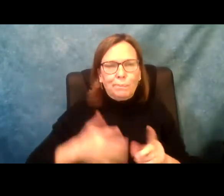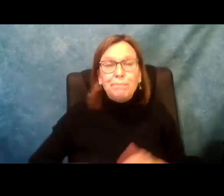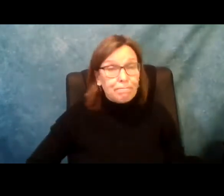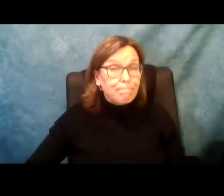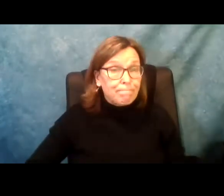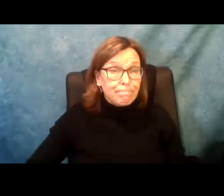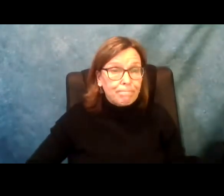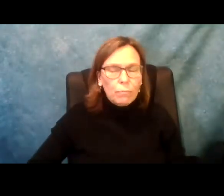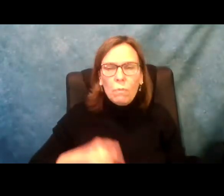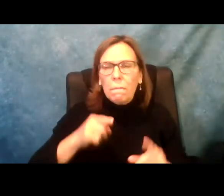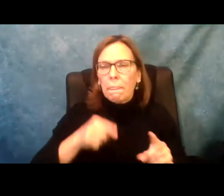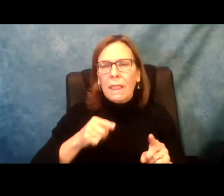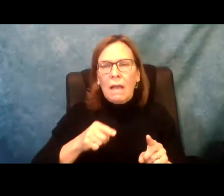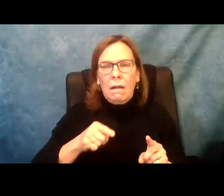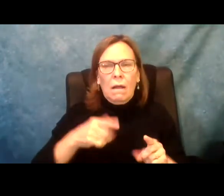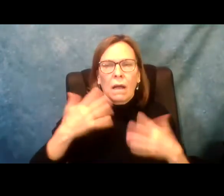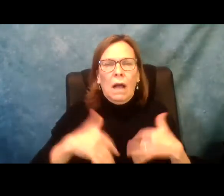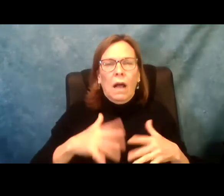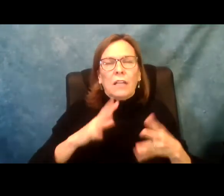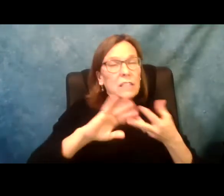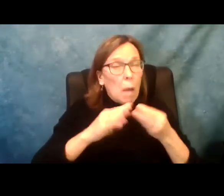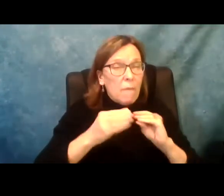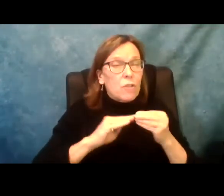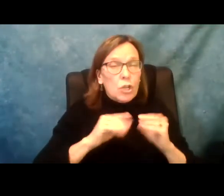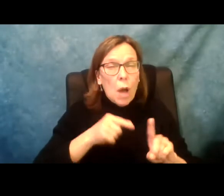s all we are talking about here. So I'm not going to